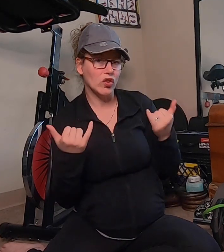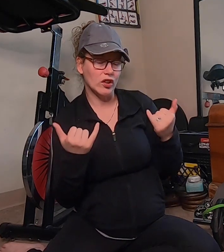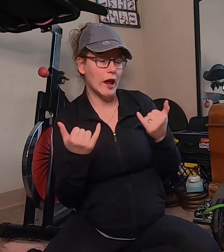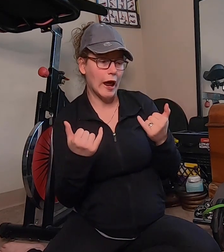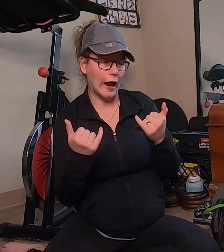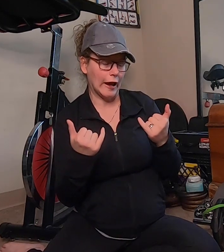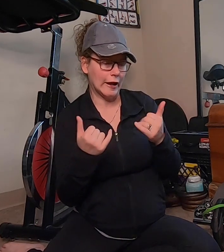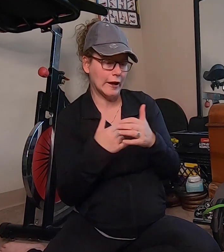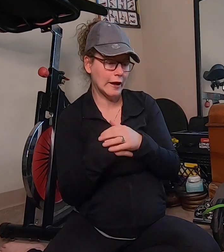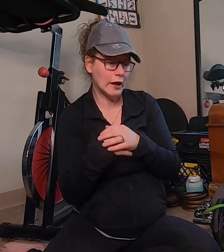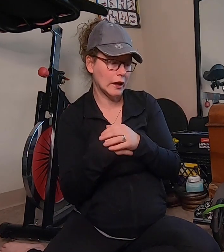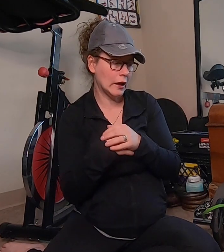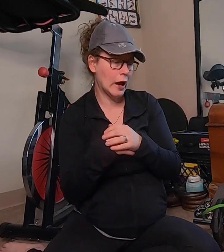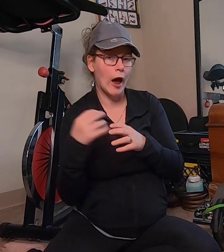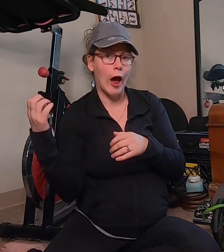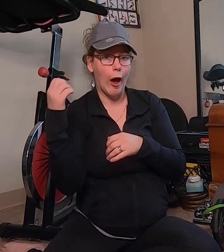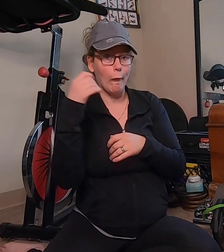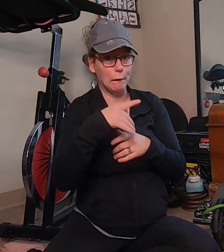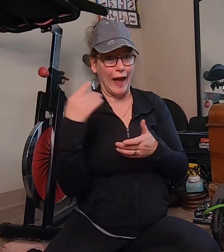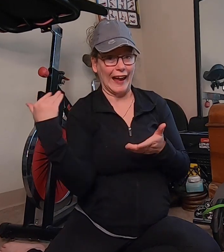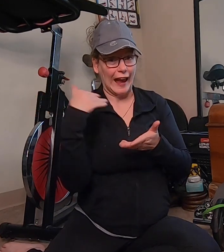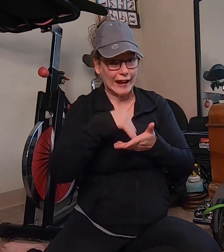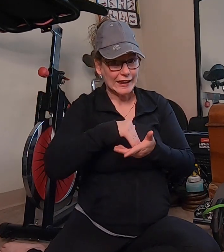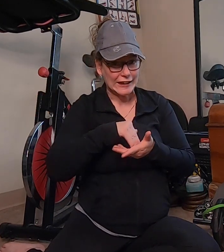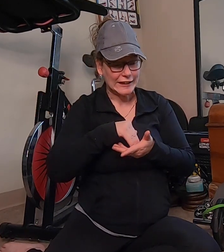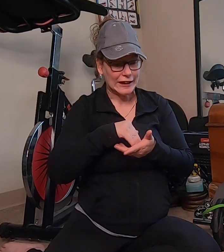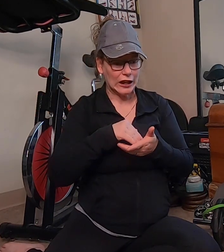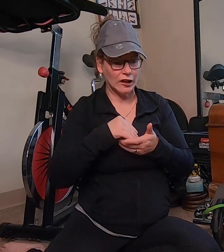today I'm back at it again